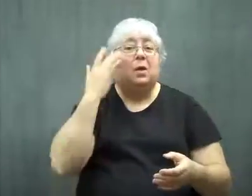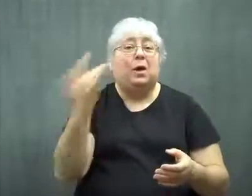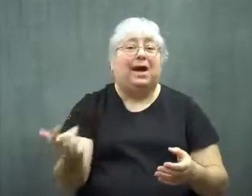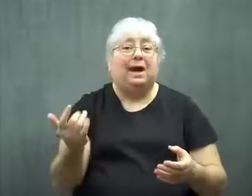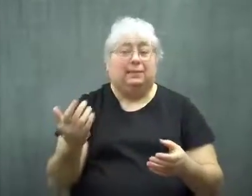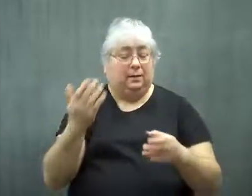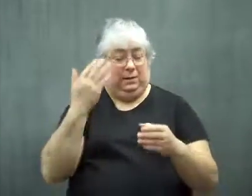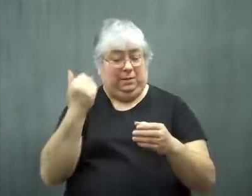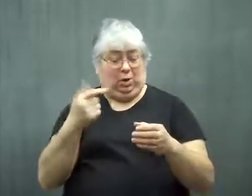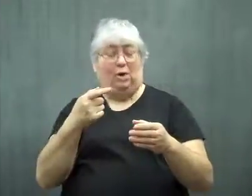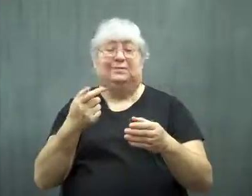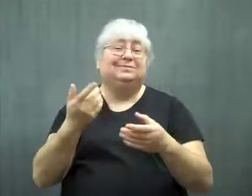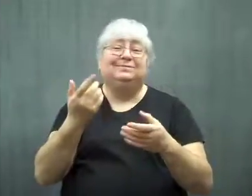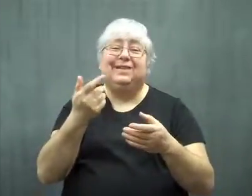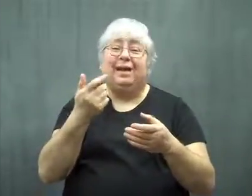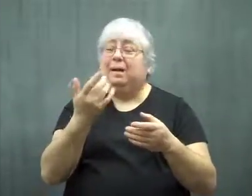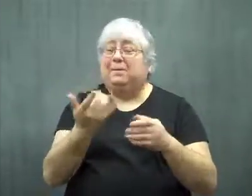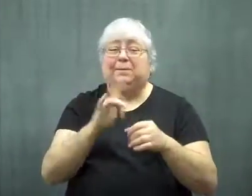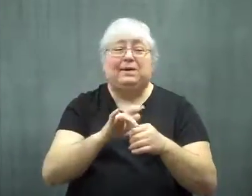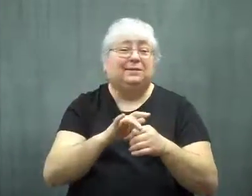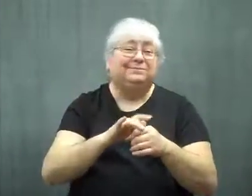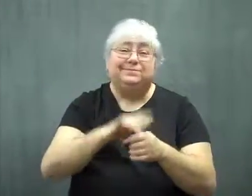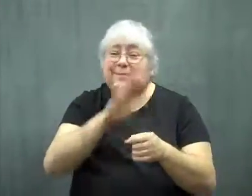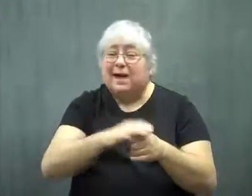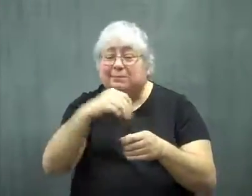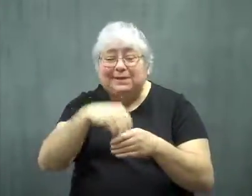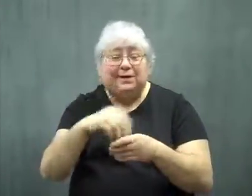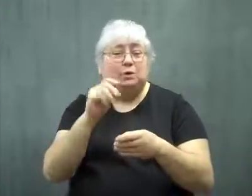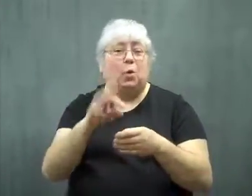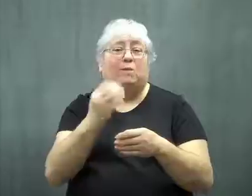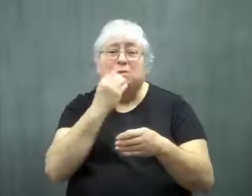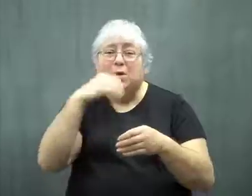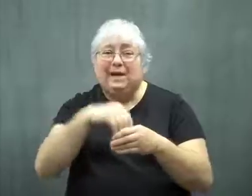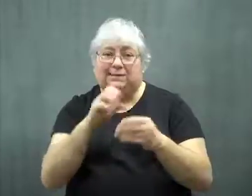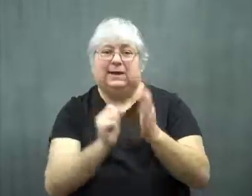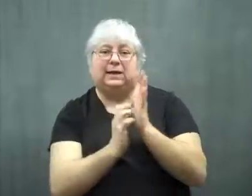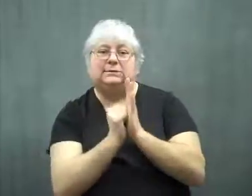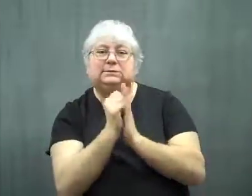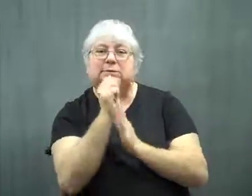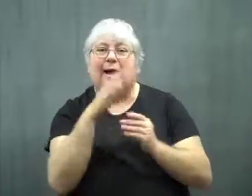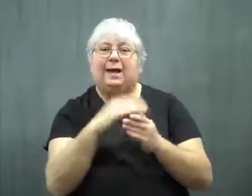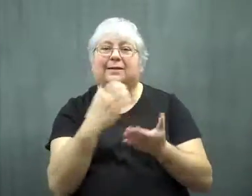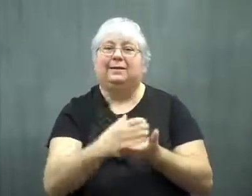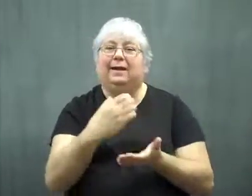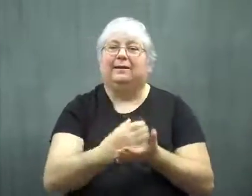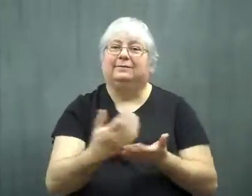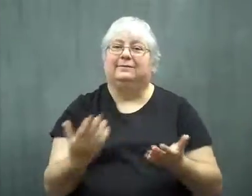Food or soda pop can be corrosive and eat away at the can.